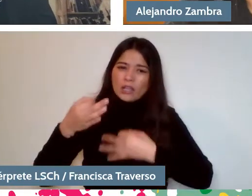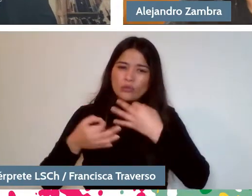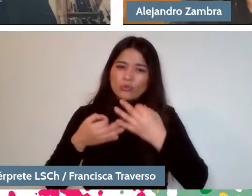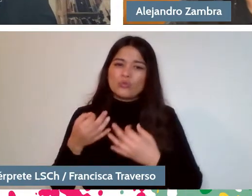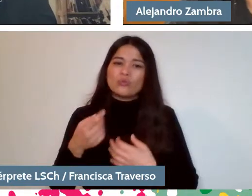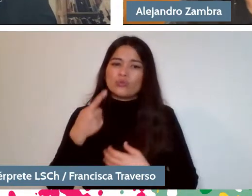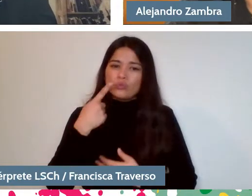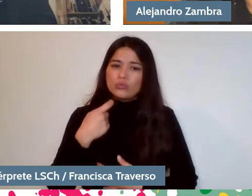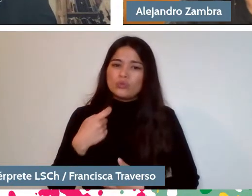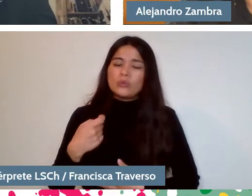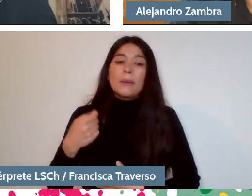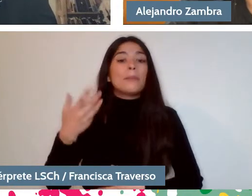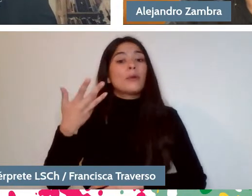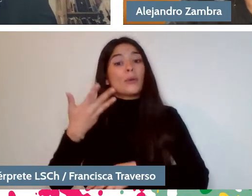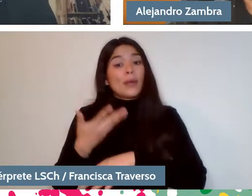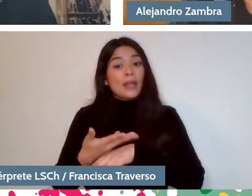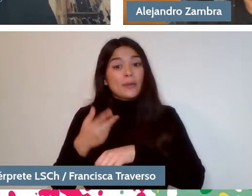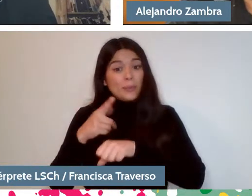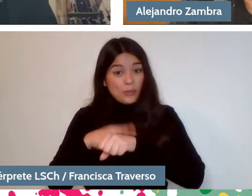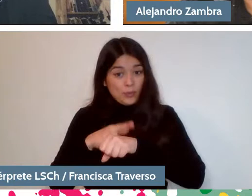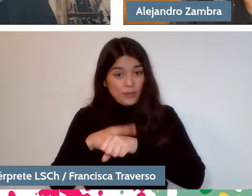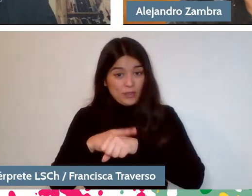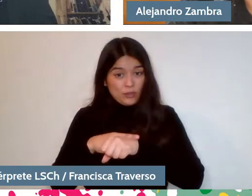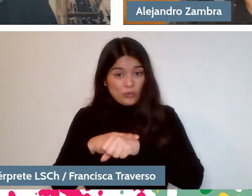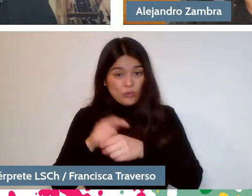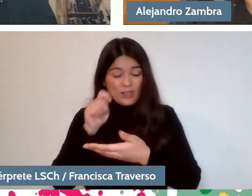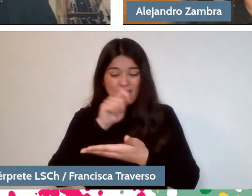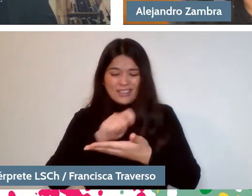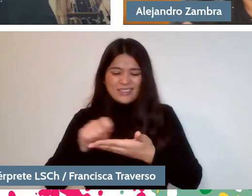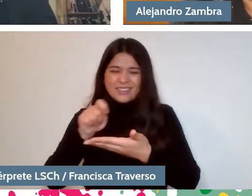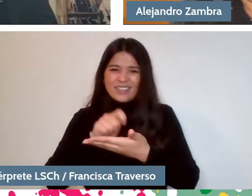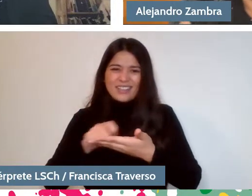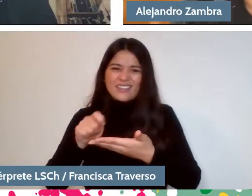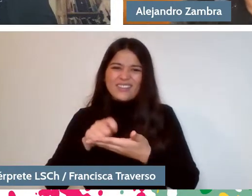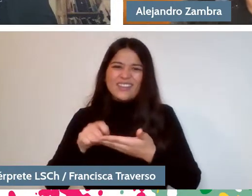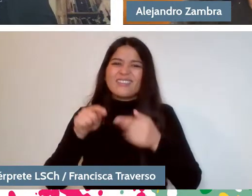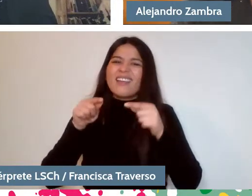but when writing it is when you really begin to know it.